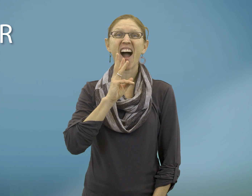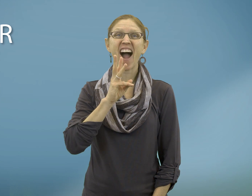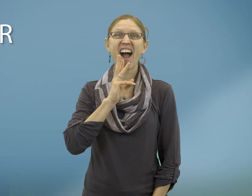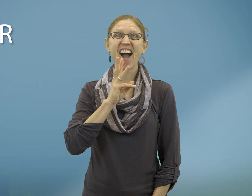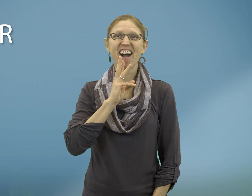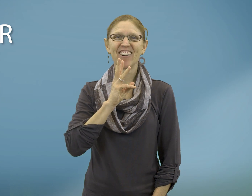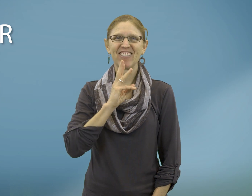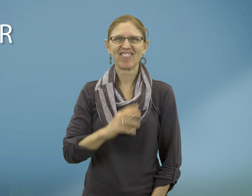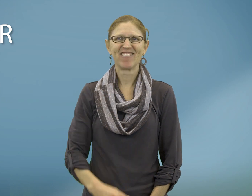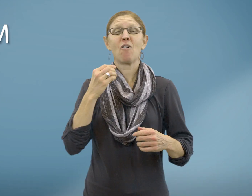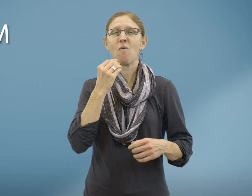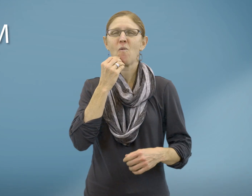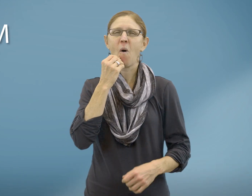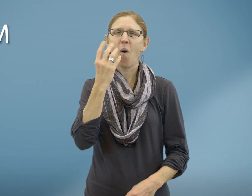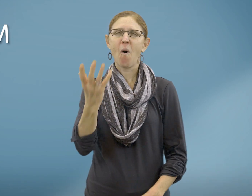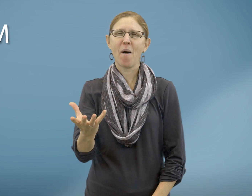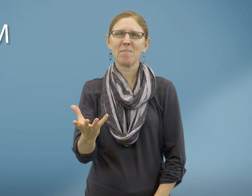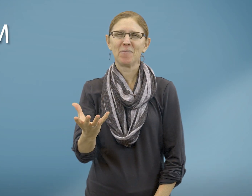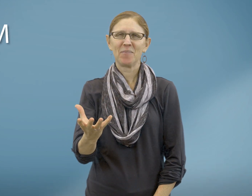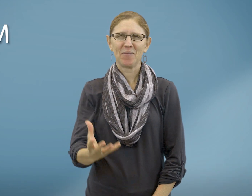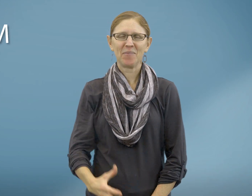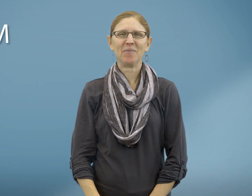Water Warm